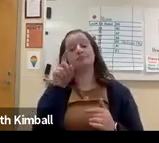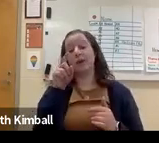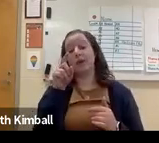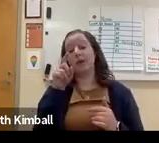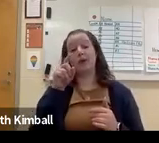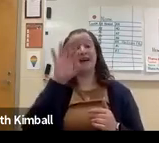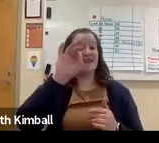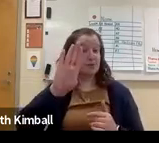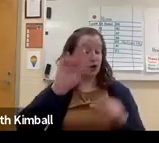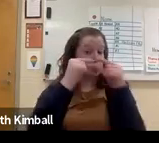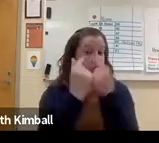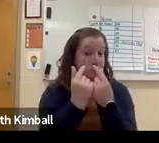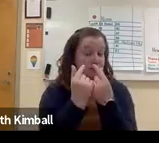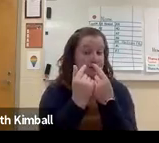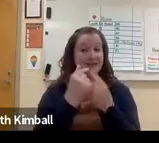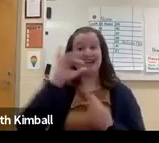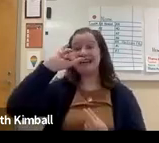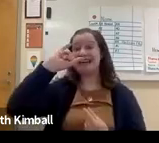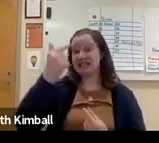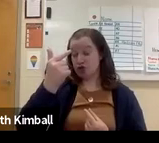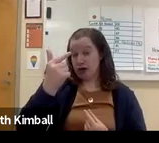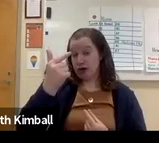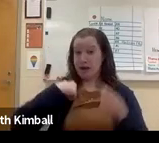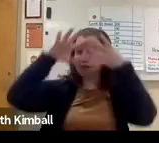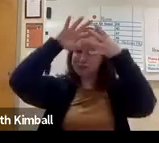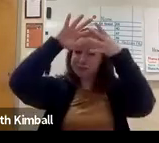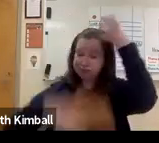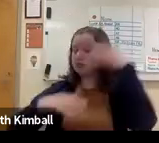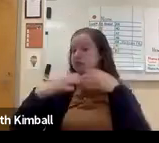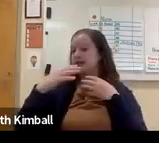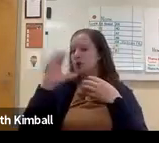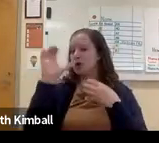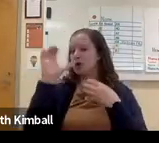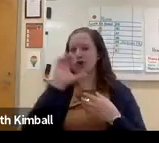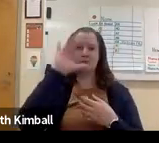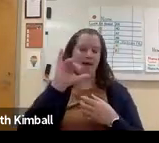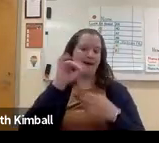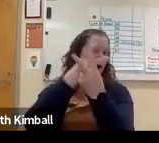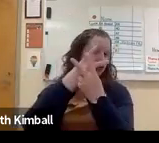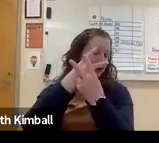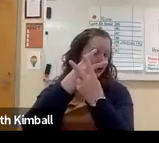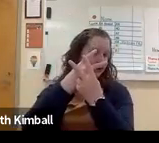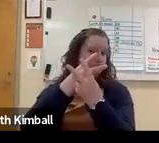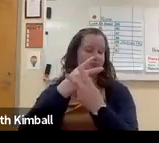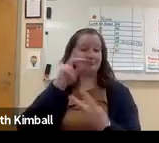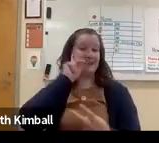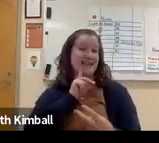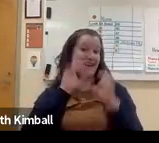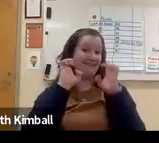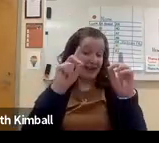you can click on special needs. There are Facebook groups and Instagram groups out there.